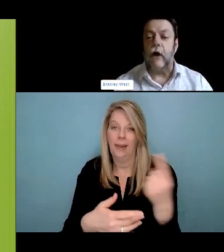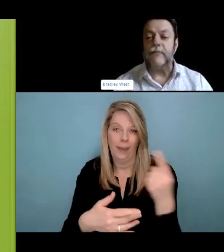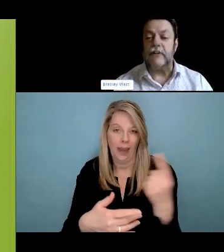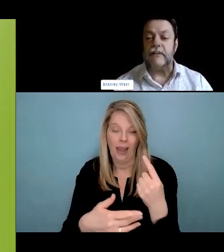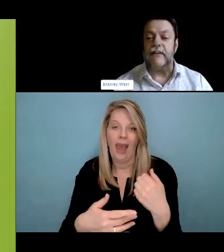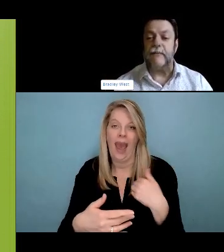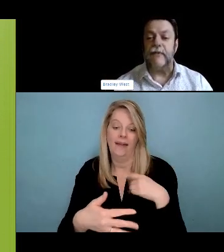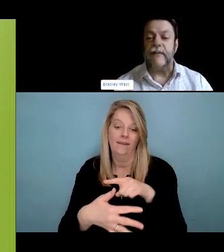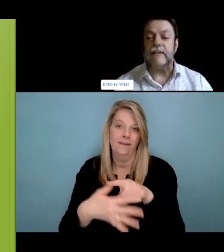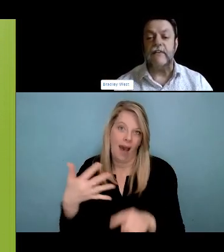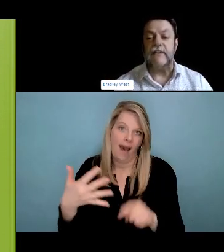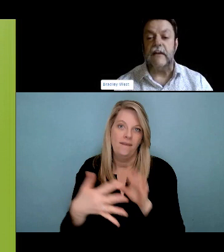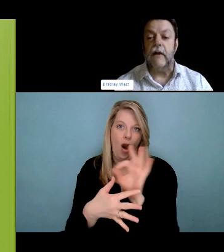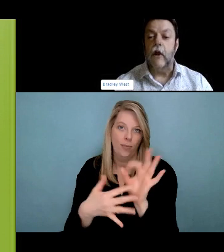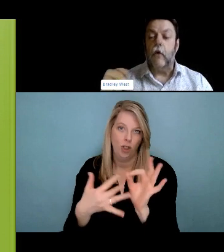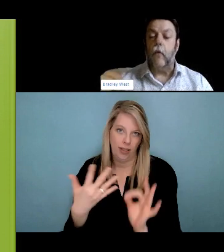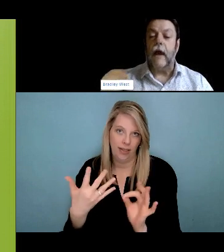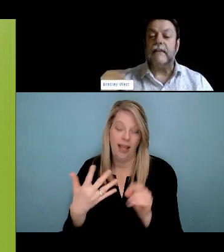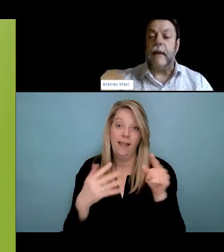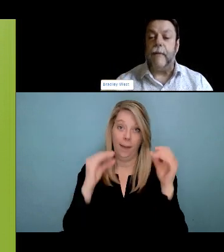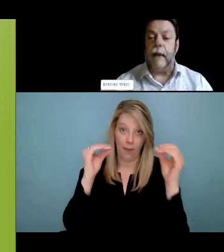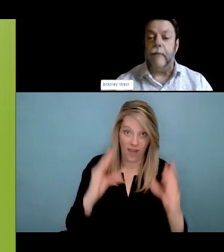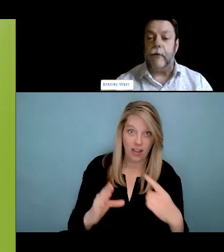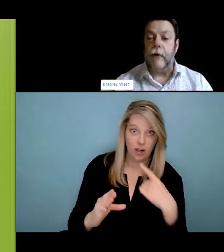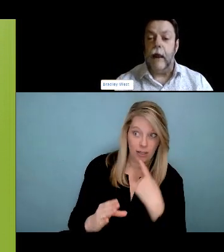need and a demand for safe consumption services in.